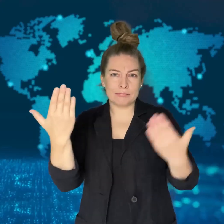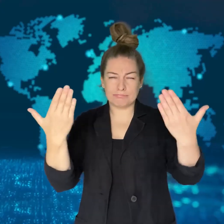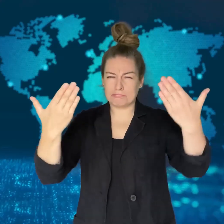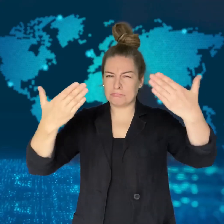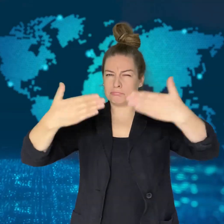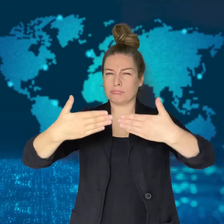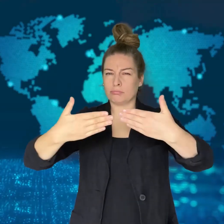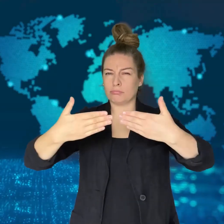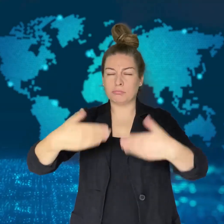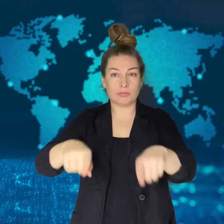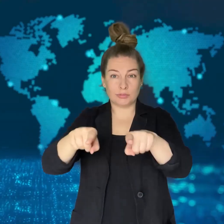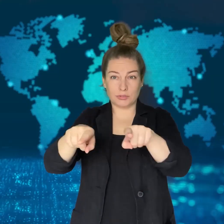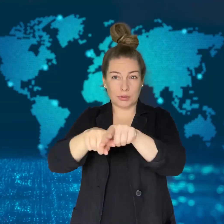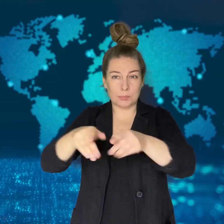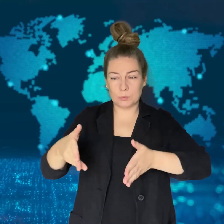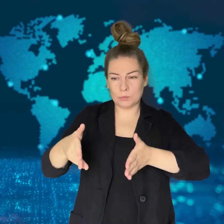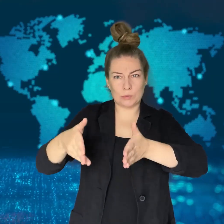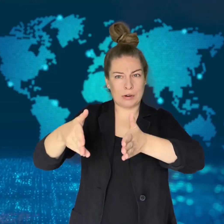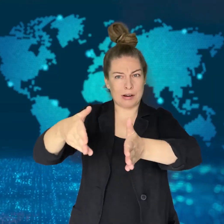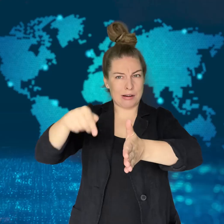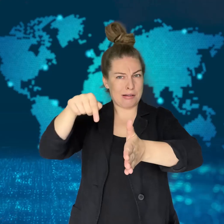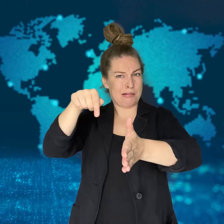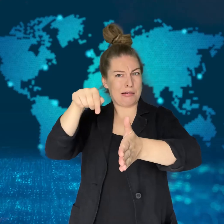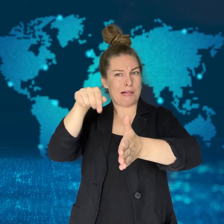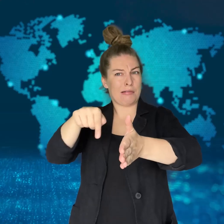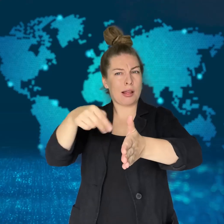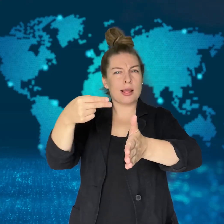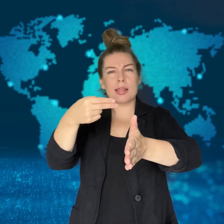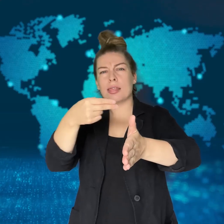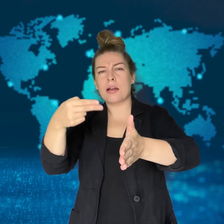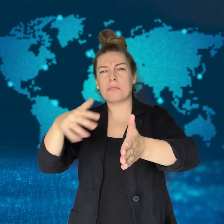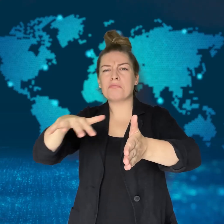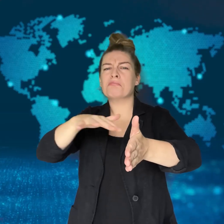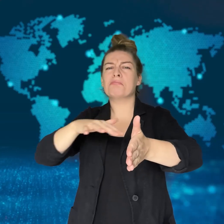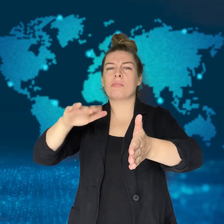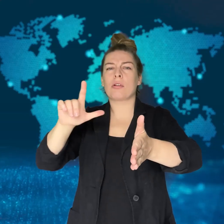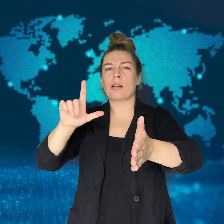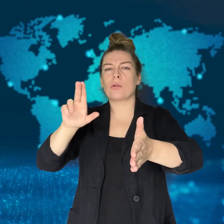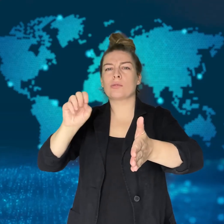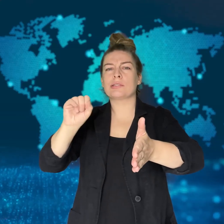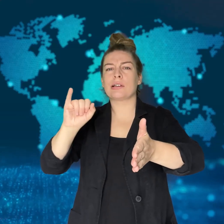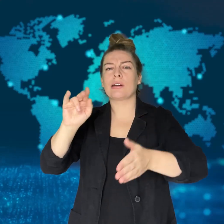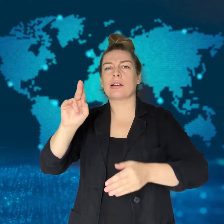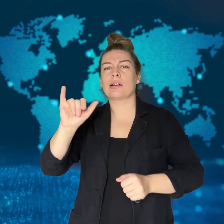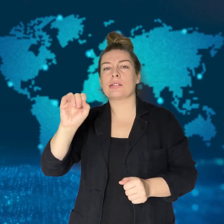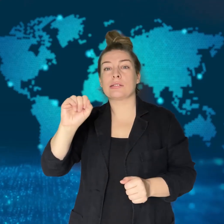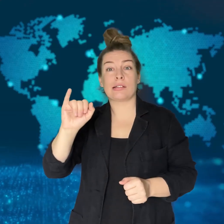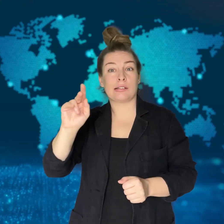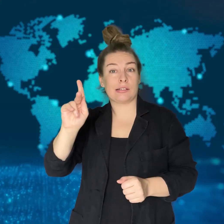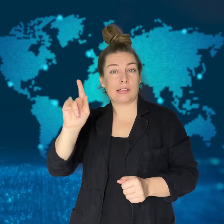in South Africa have led to a manhunt for the suspects.